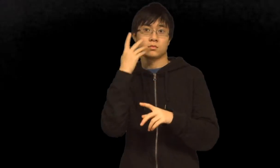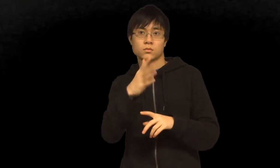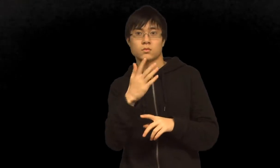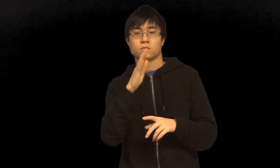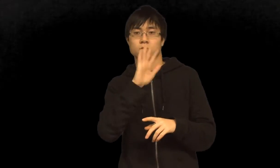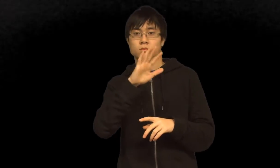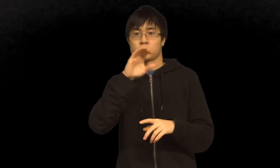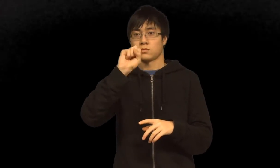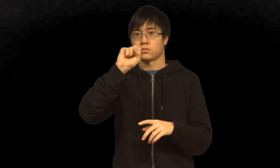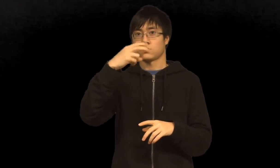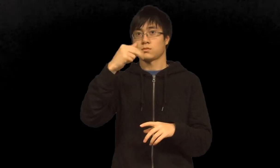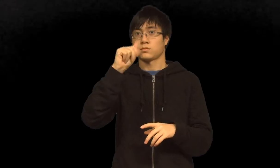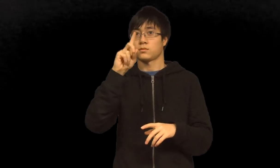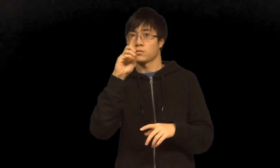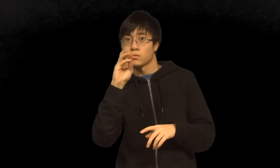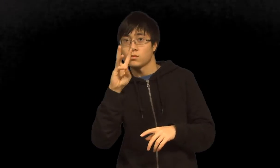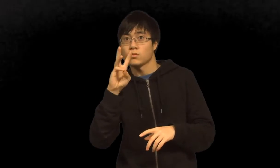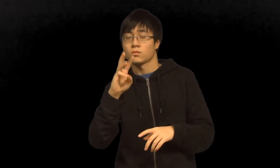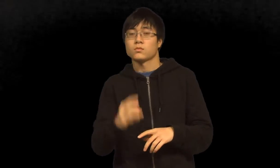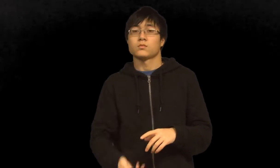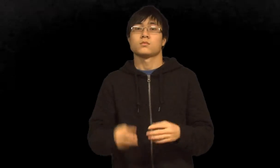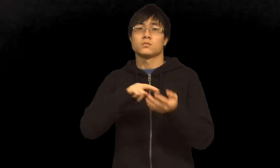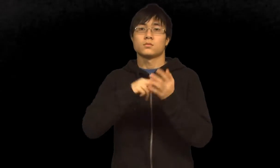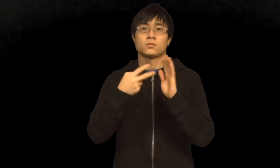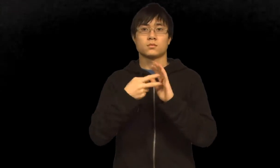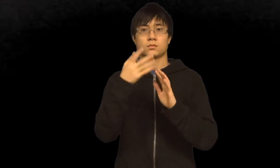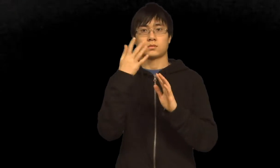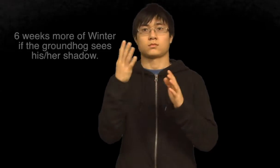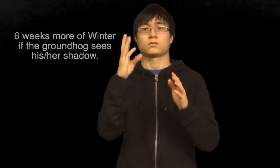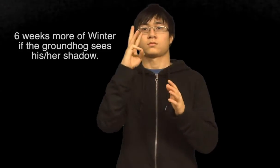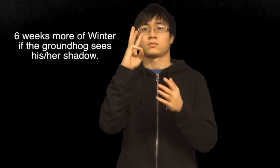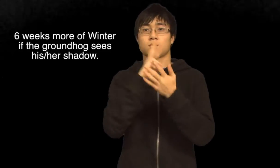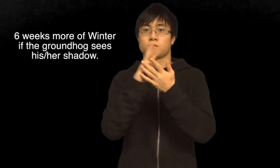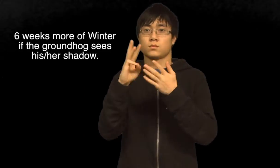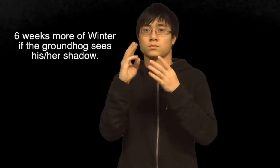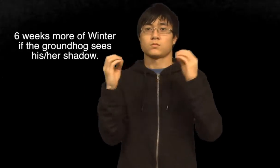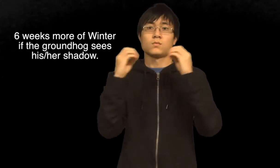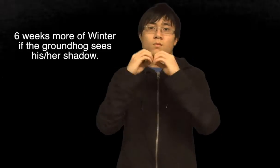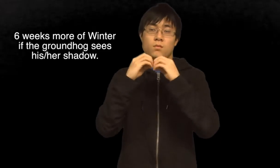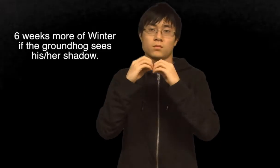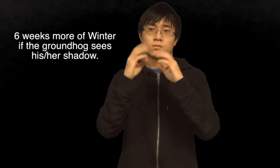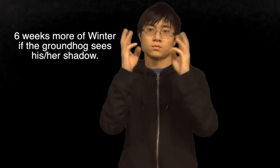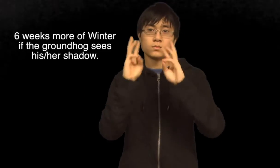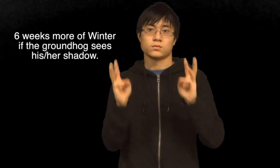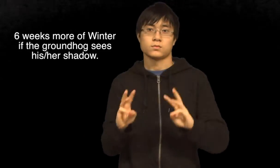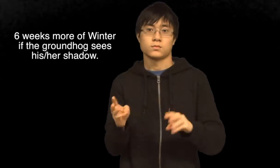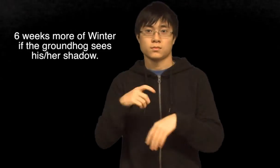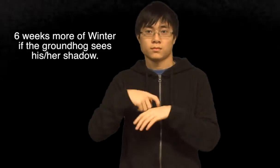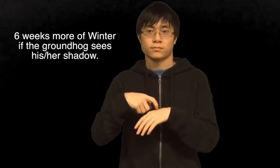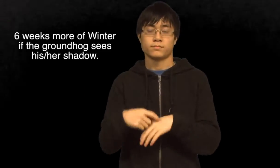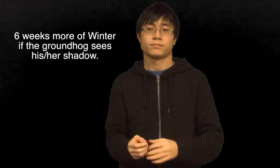to see its shadow. It means, 6 weeks more of Winter.